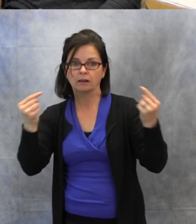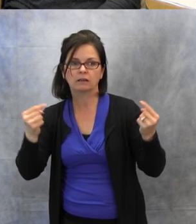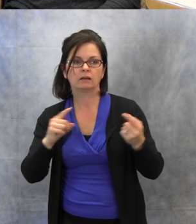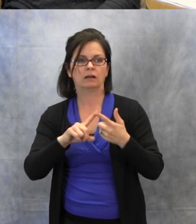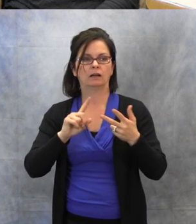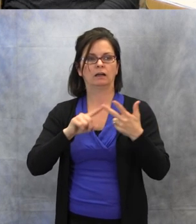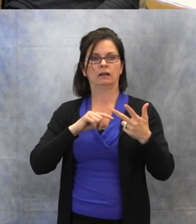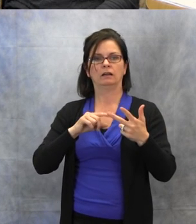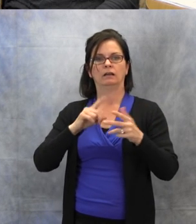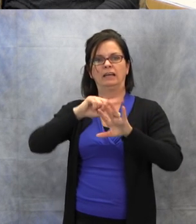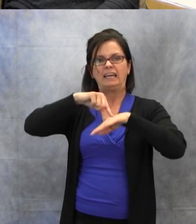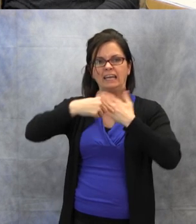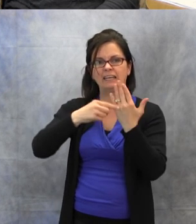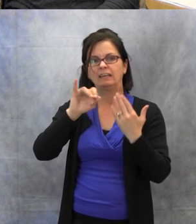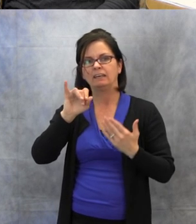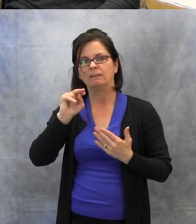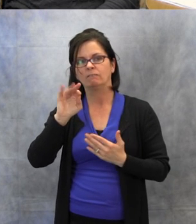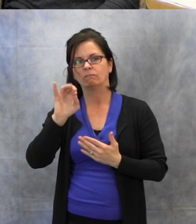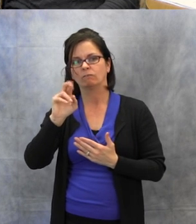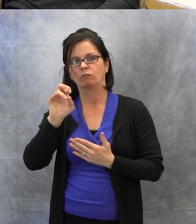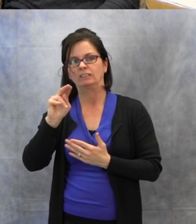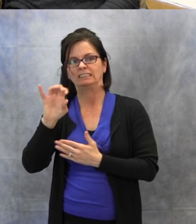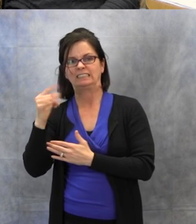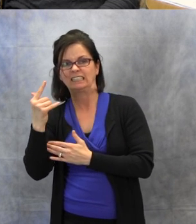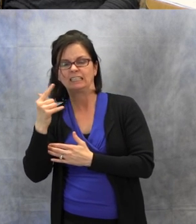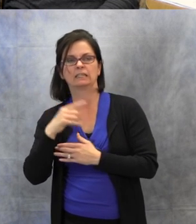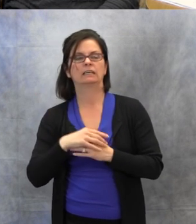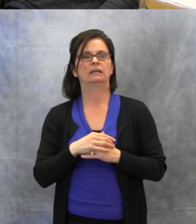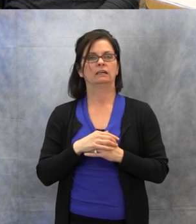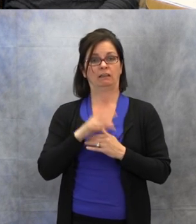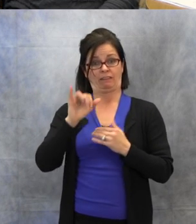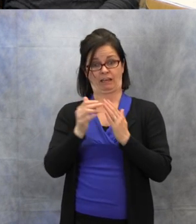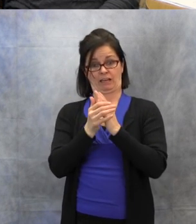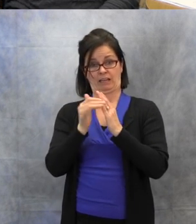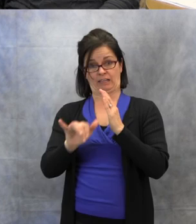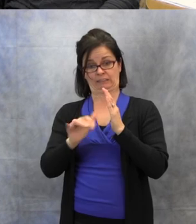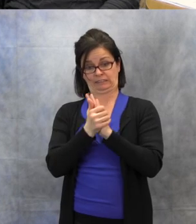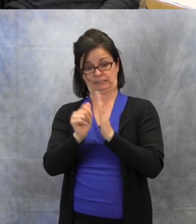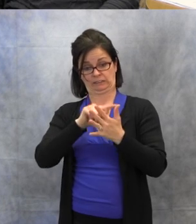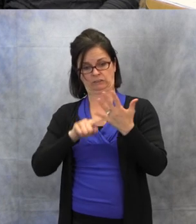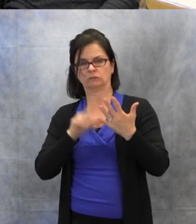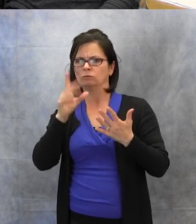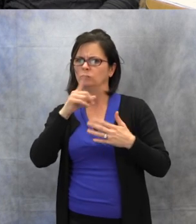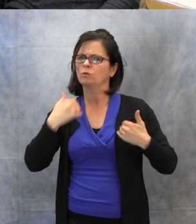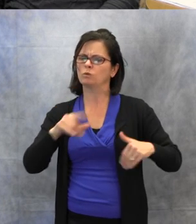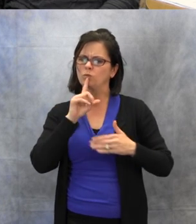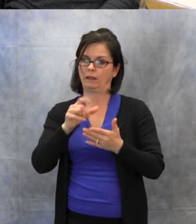Those specific skills will really help them.